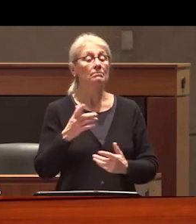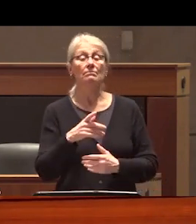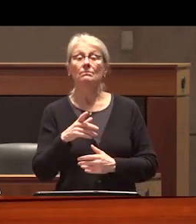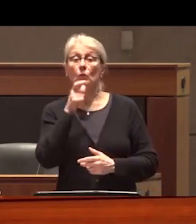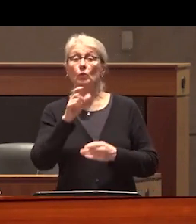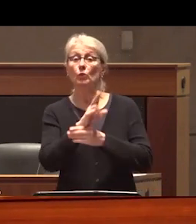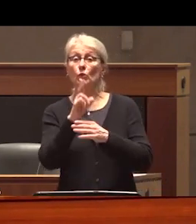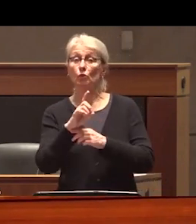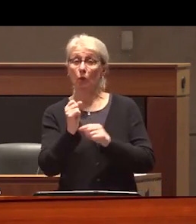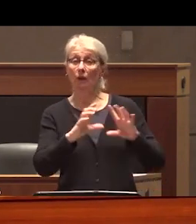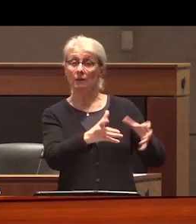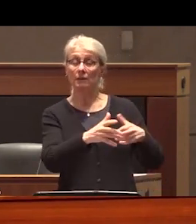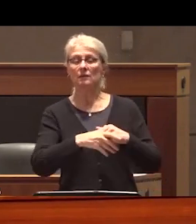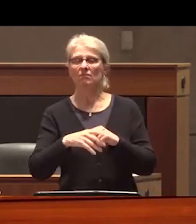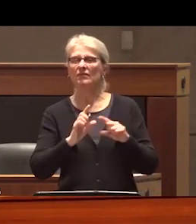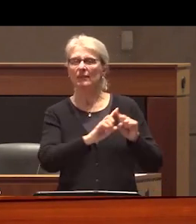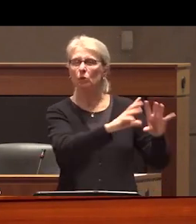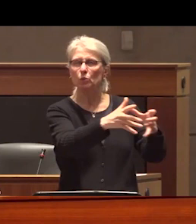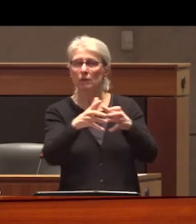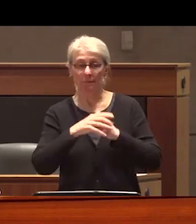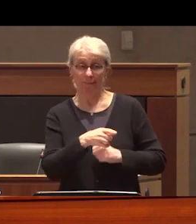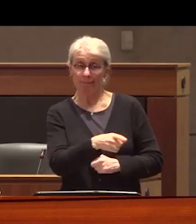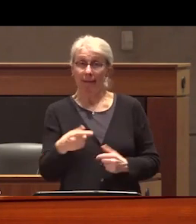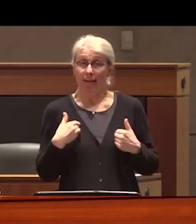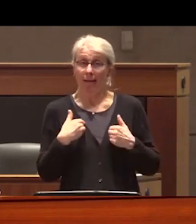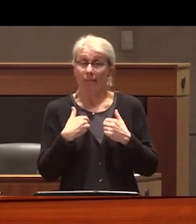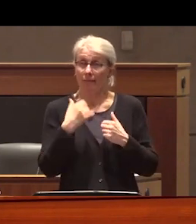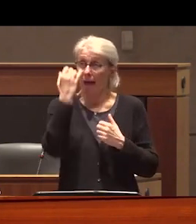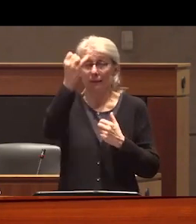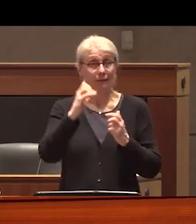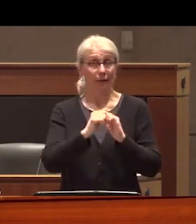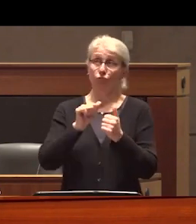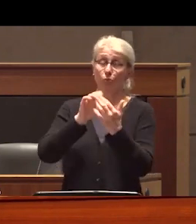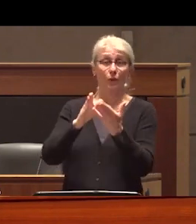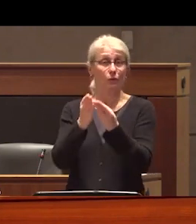who use drugs groups of drug users have Solutions and I've been yelling about the solutions for very